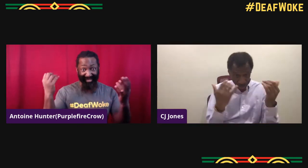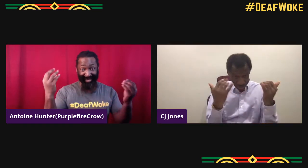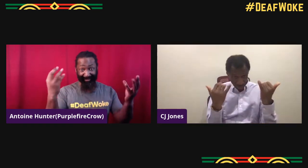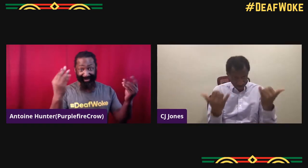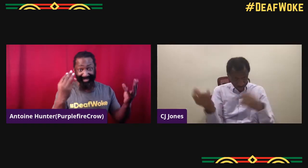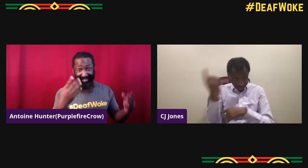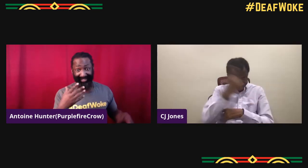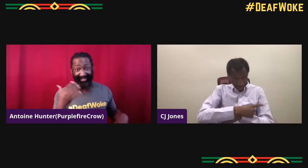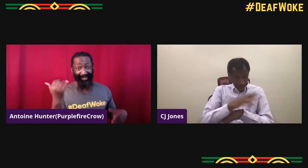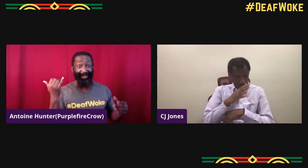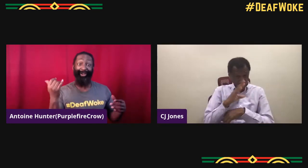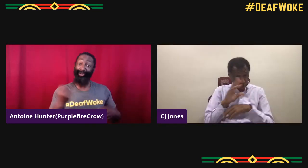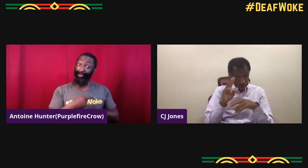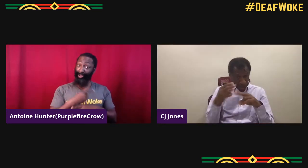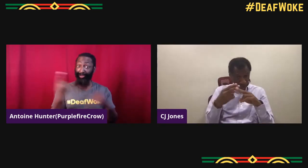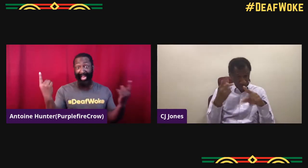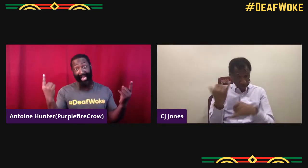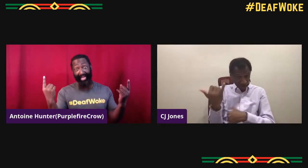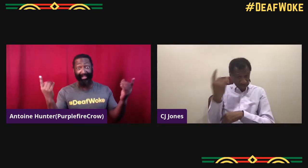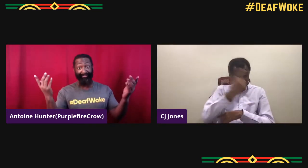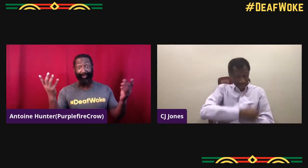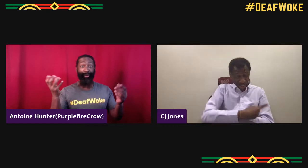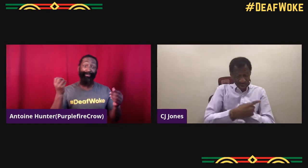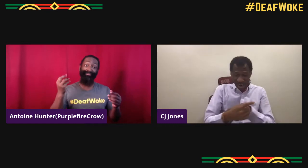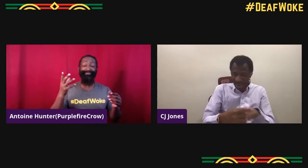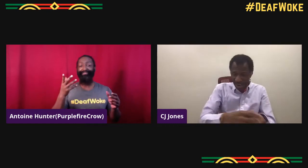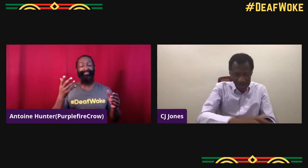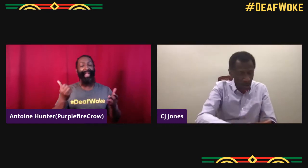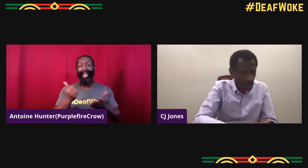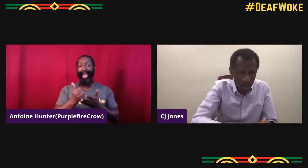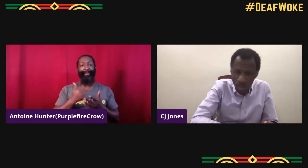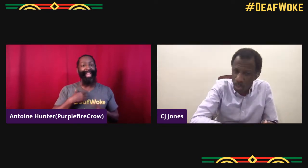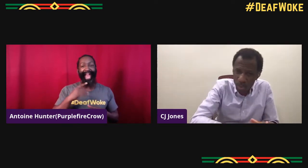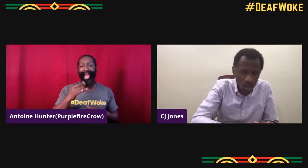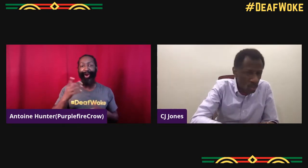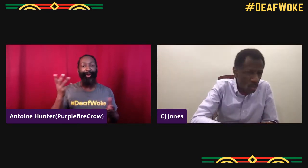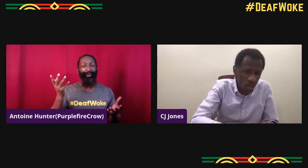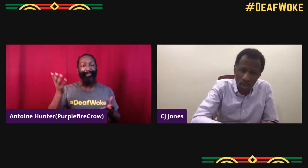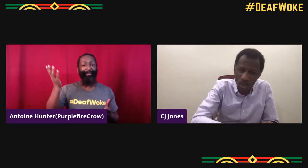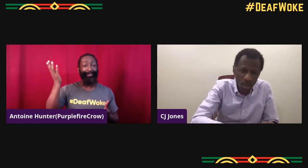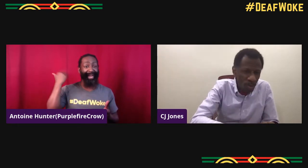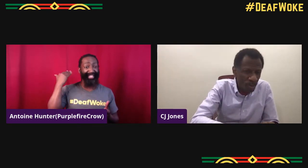for Black, deaf actors out there. You talking about today?